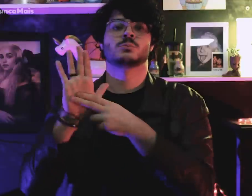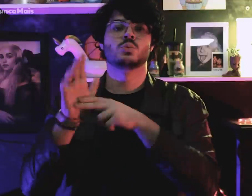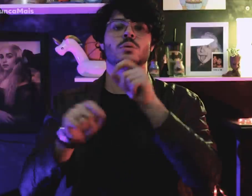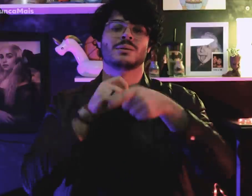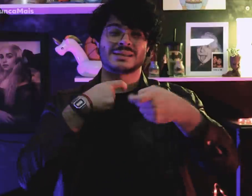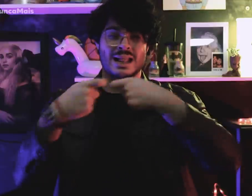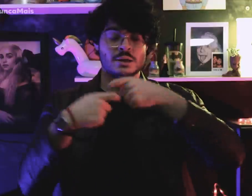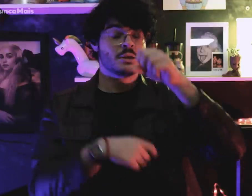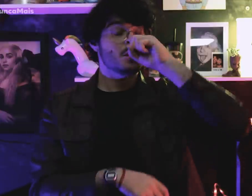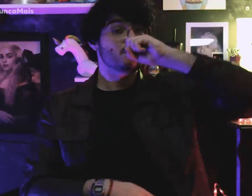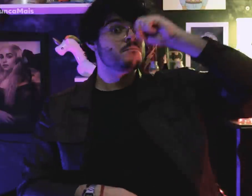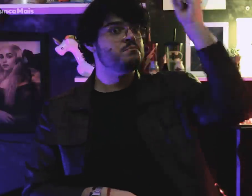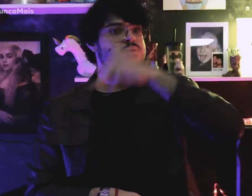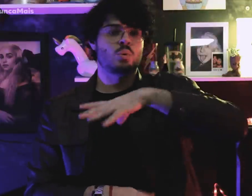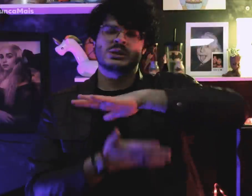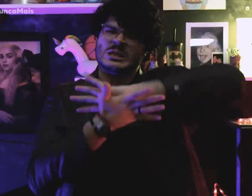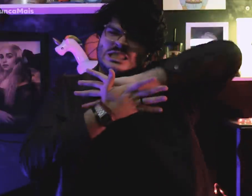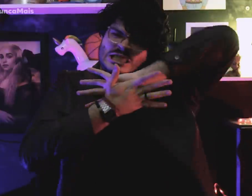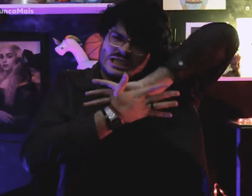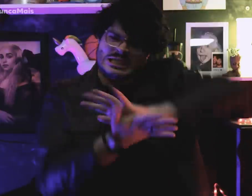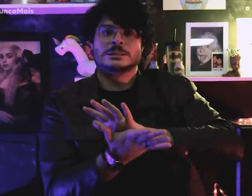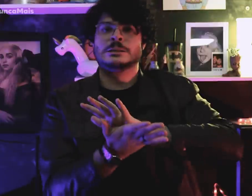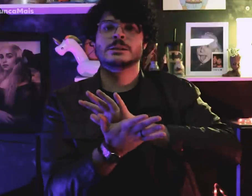Há provas de que a guerrilha foi total cruel.